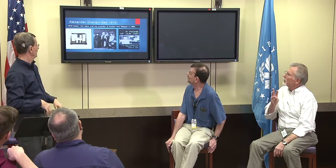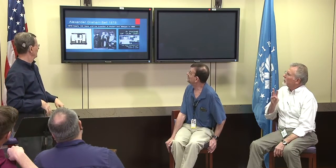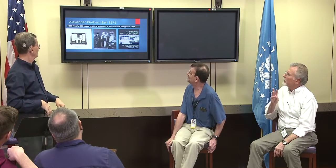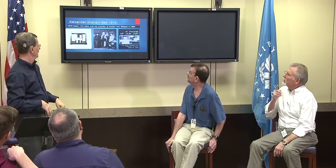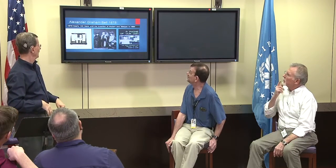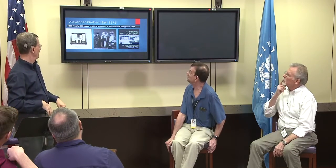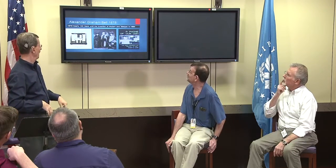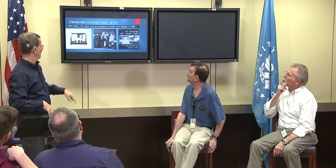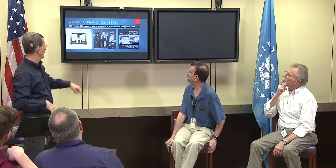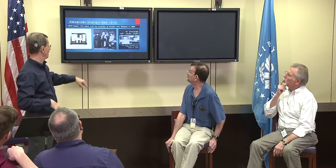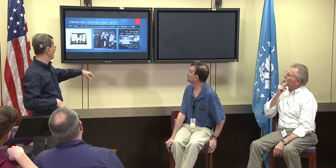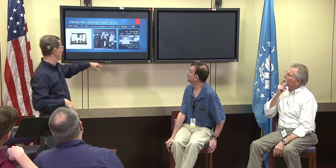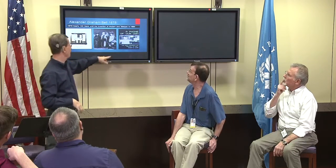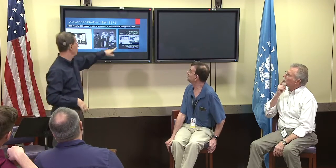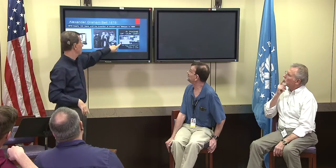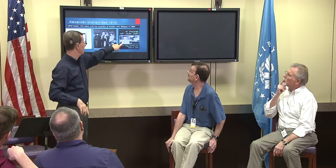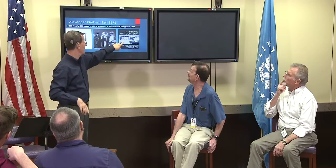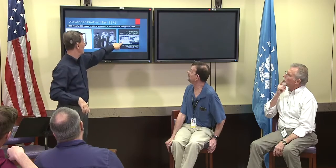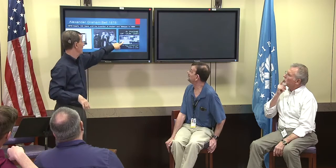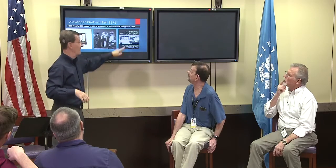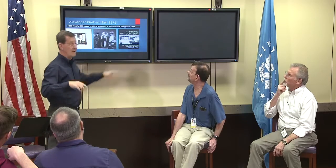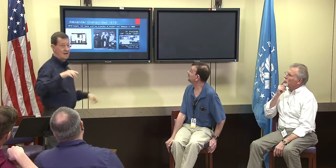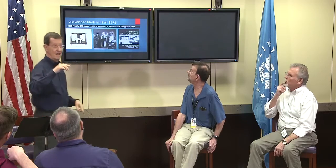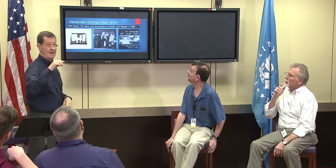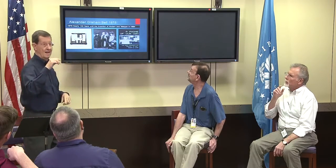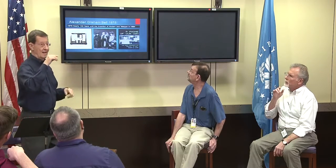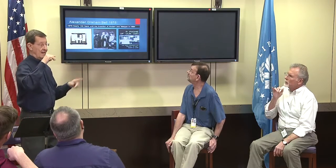1875 nearly a hundred years until the invention